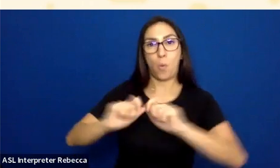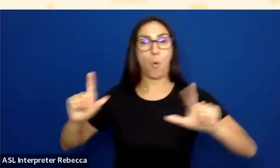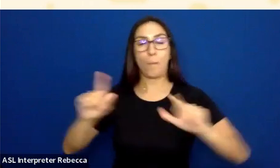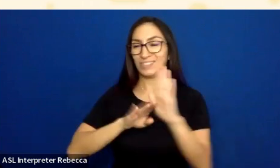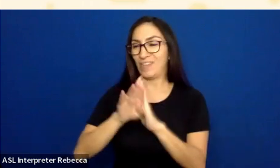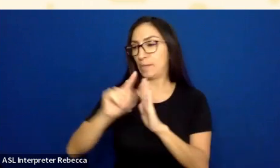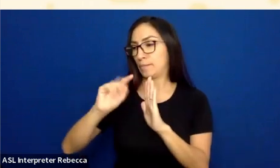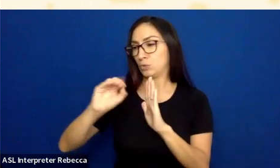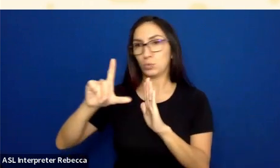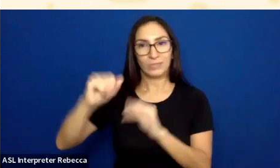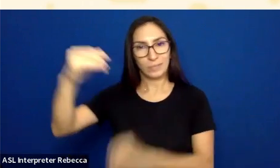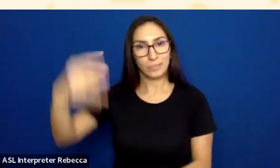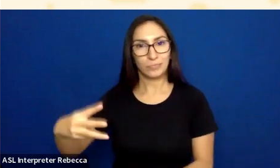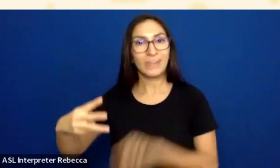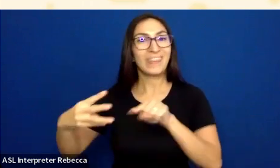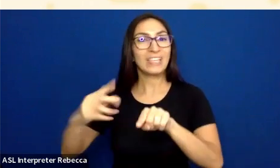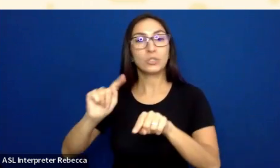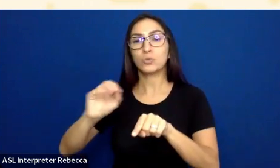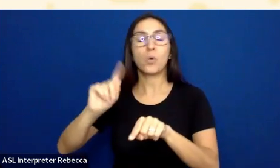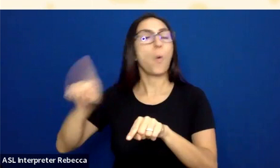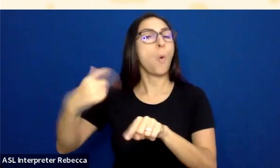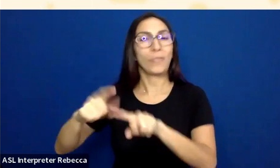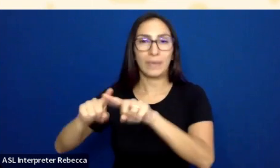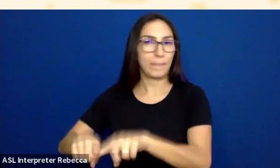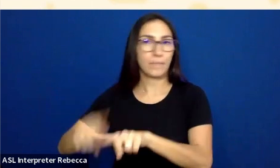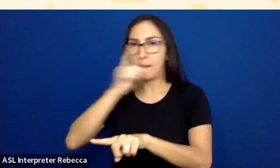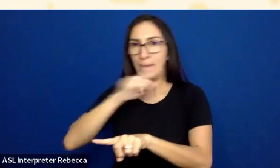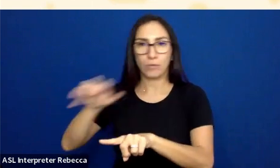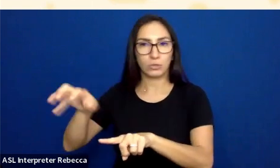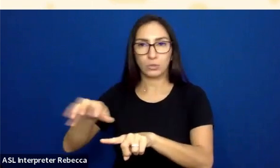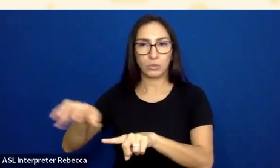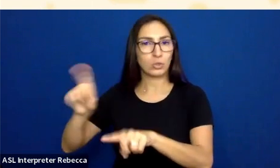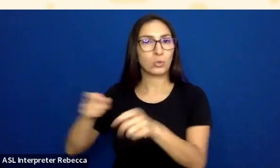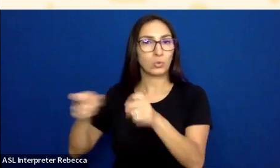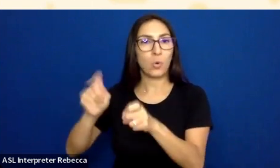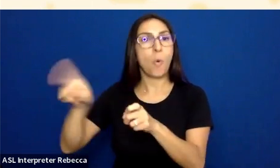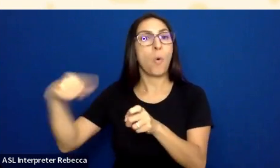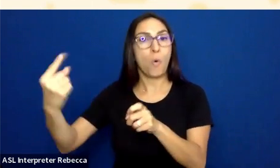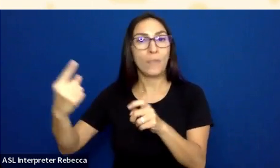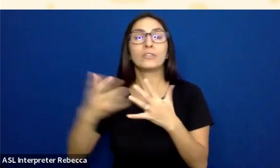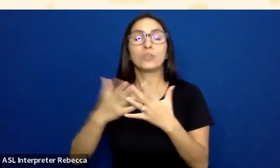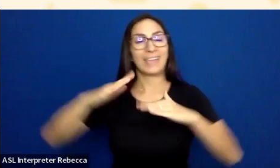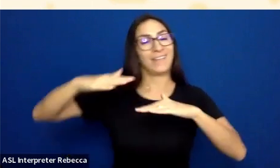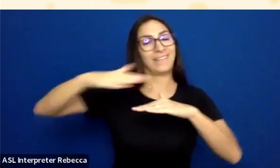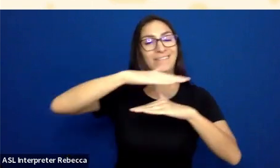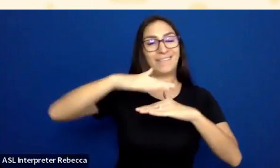Now, this tool is mouse only, but what I can do is I can hover over different elements. One thing it'll do is it'll actually tell me the contrast,